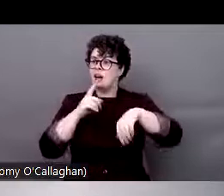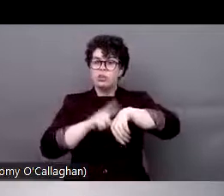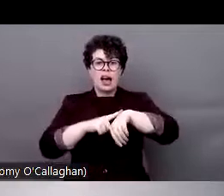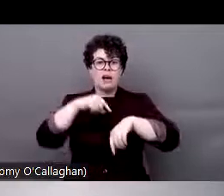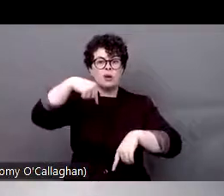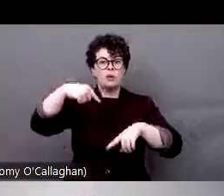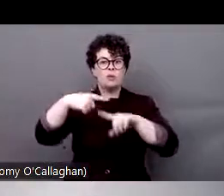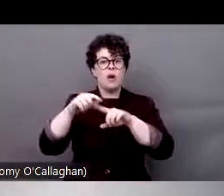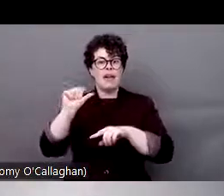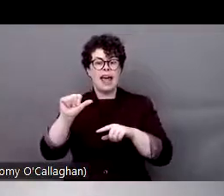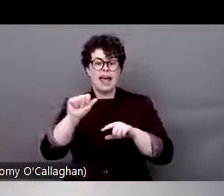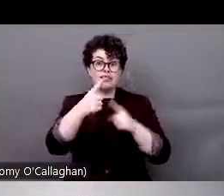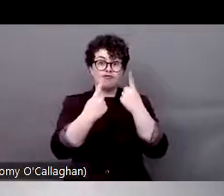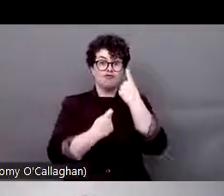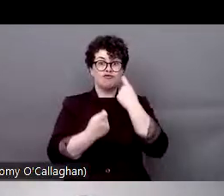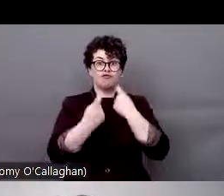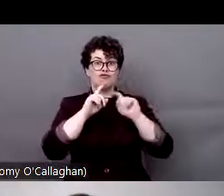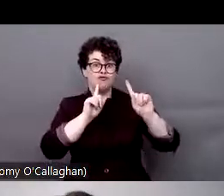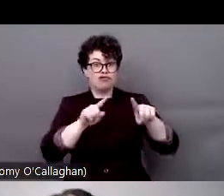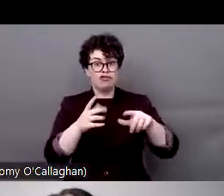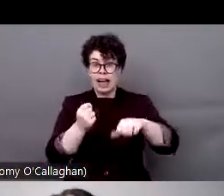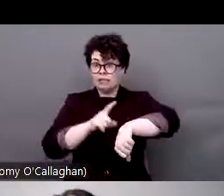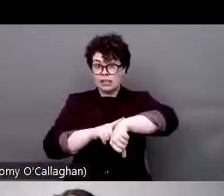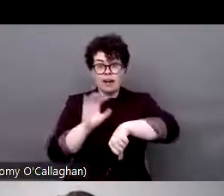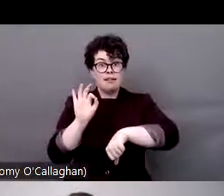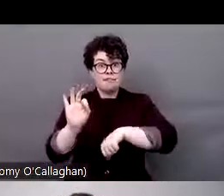many a couple of questions. So